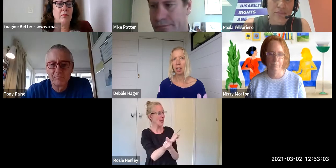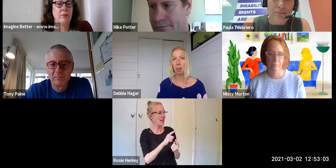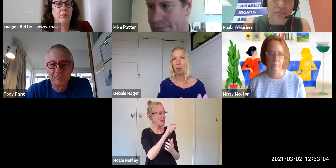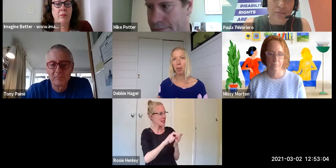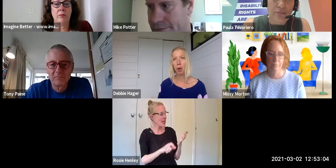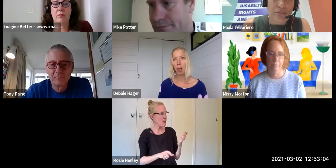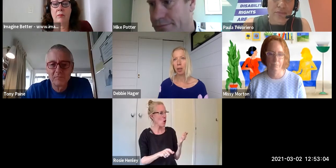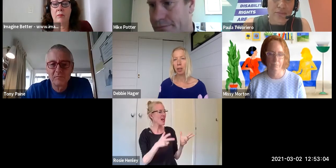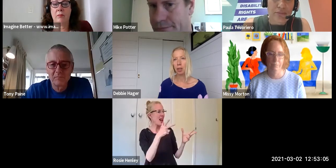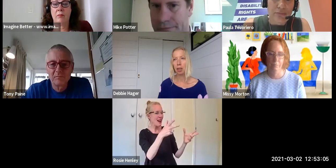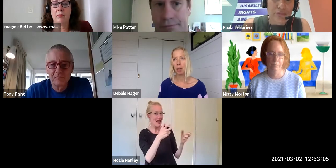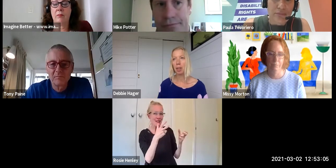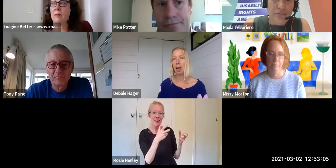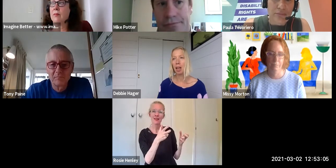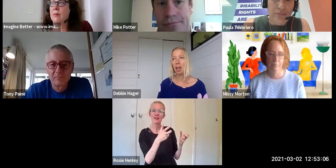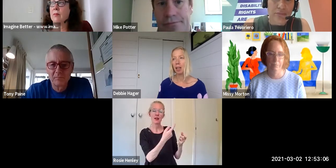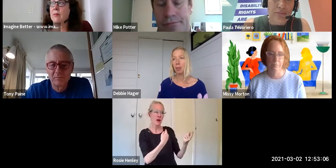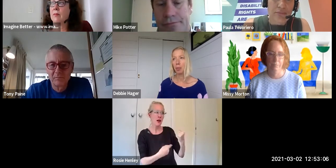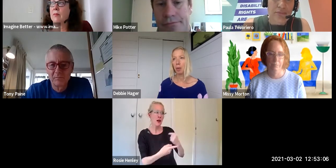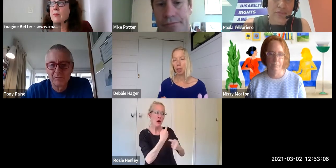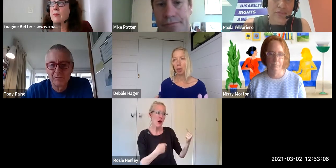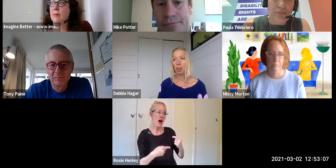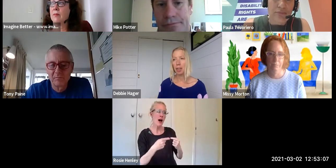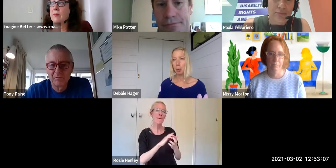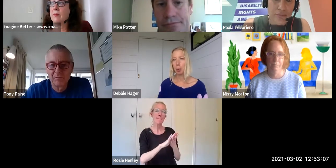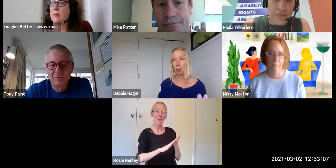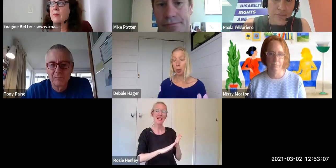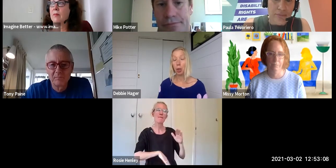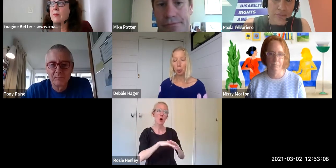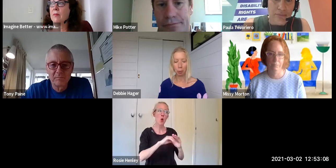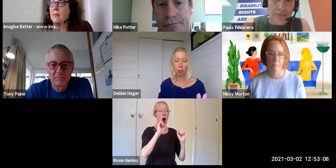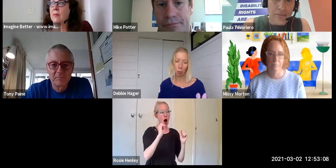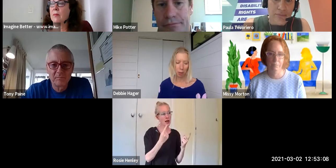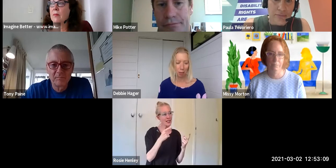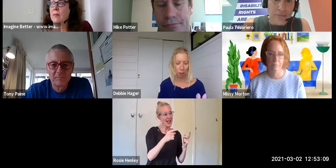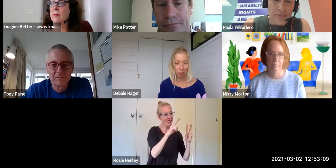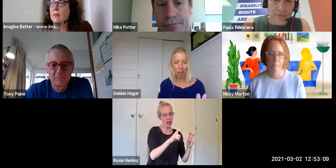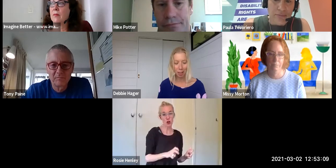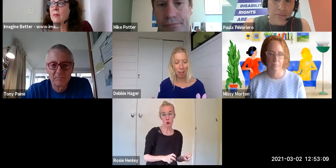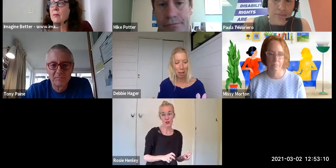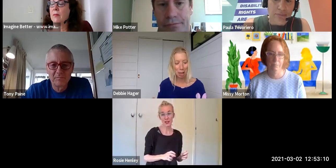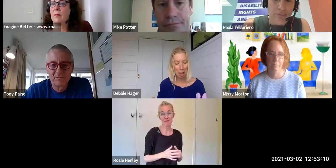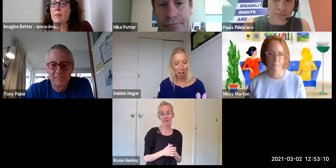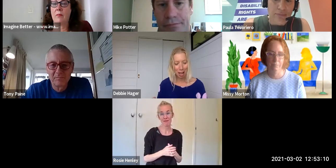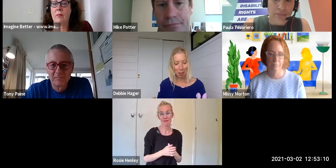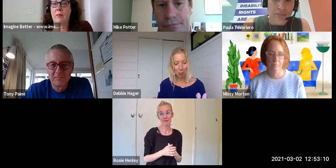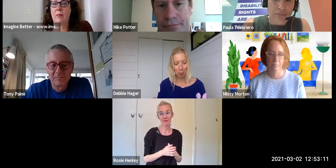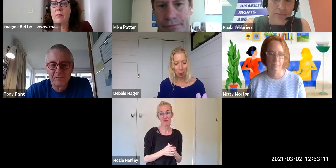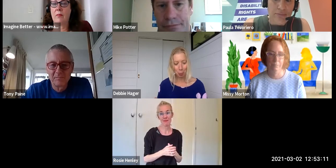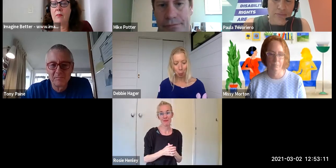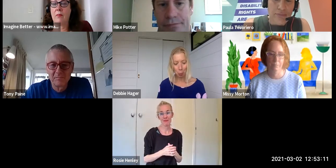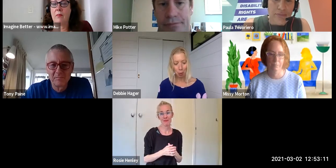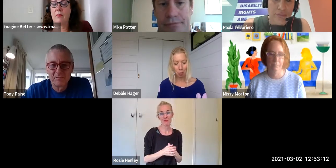Before I go - and I mean it was a non-disabled person who told me that first thing - but